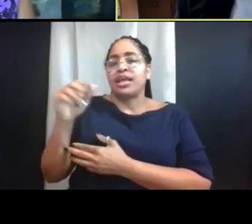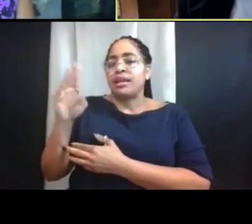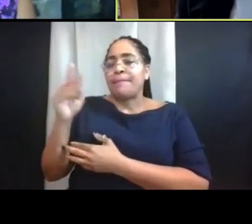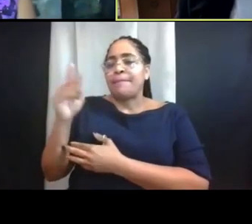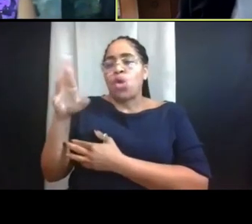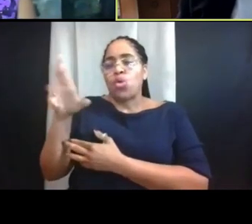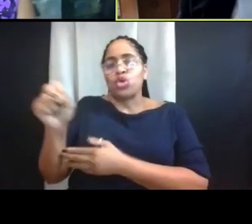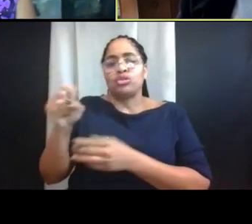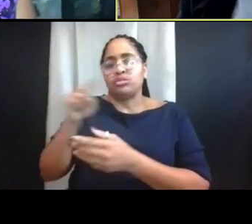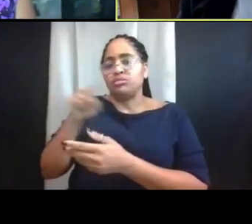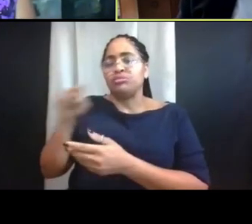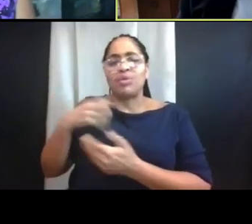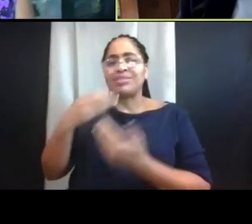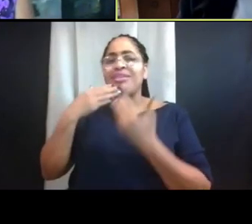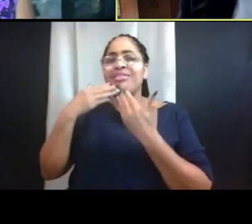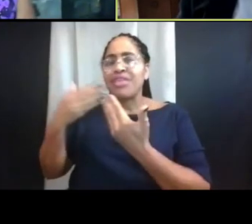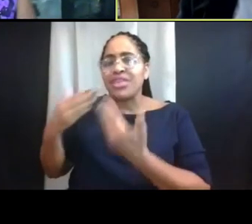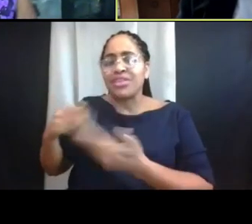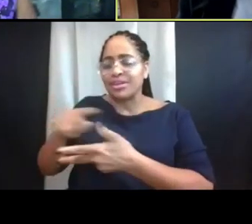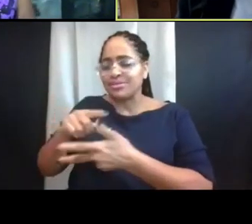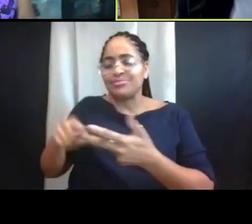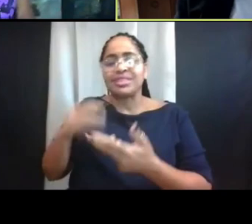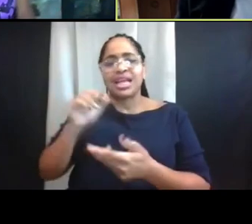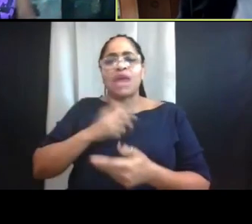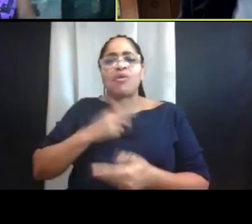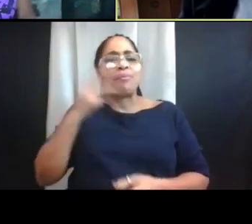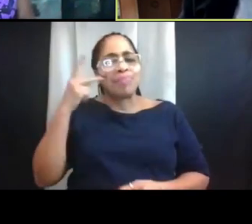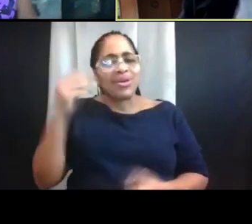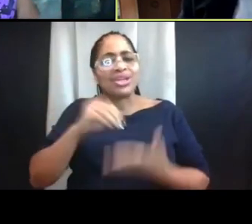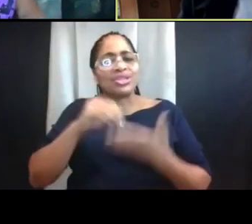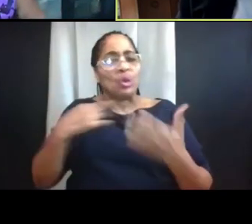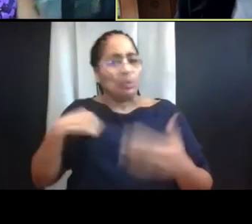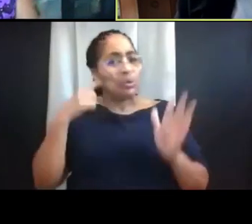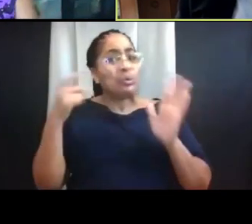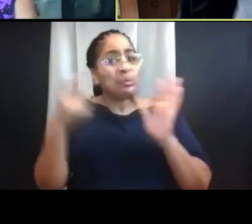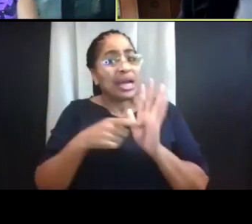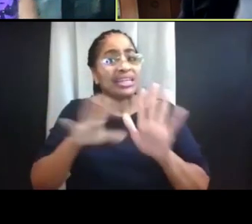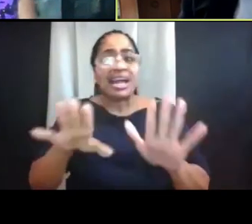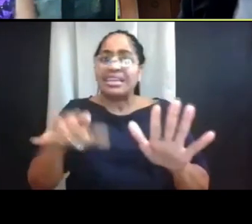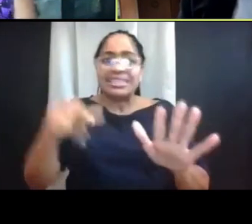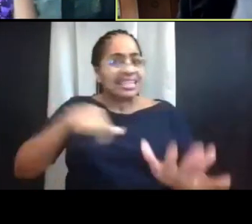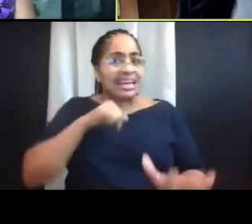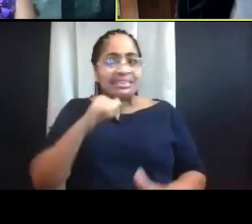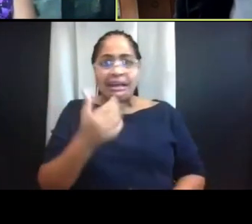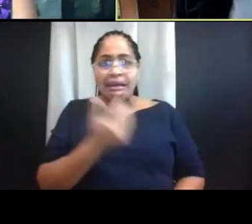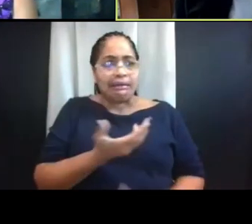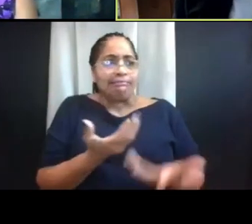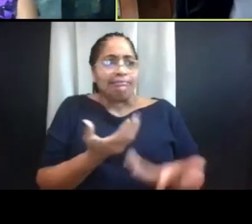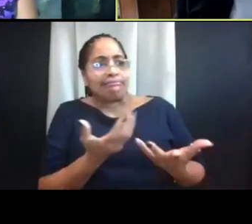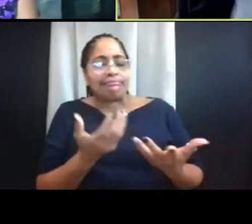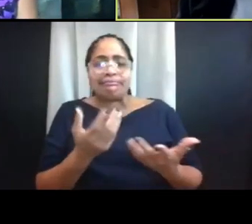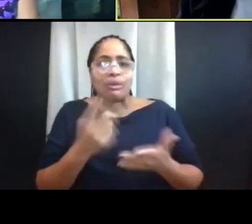and also to our parents and students. We recognize this is not ideal. This isn't the freshman experience